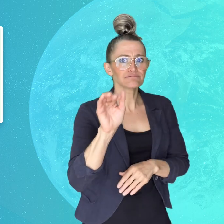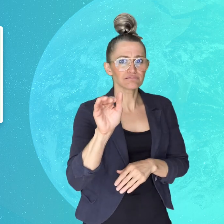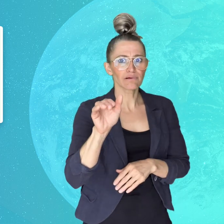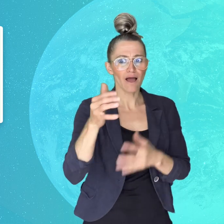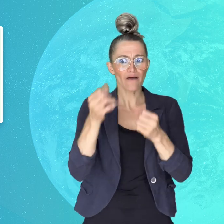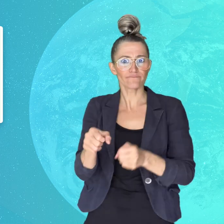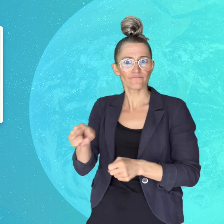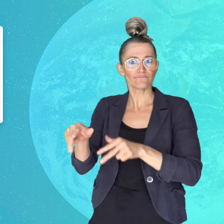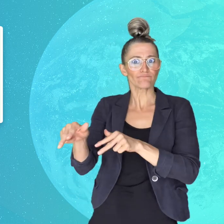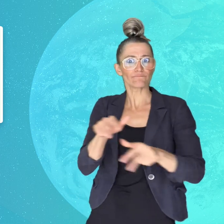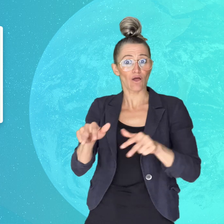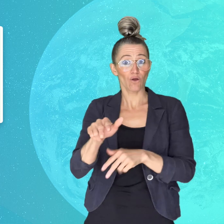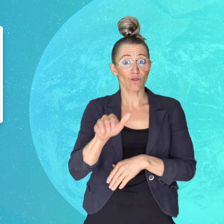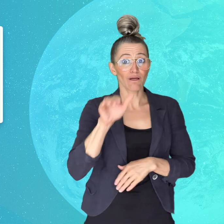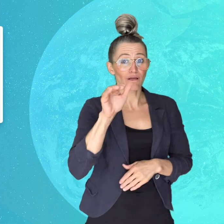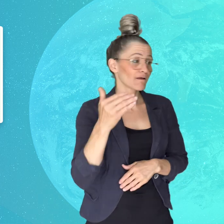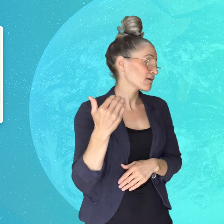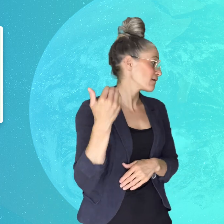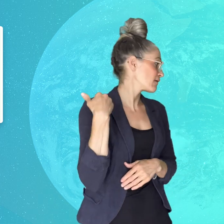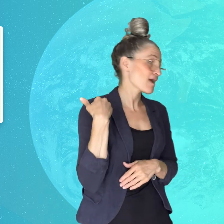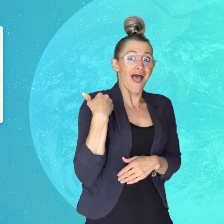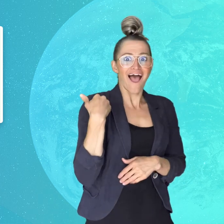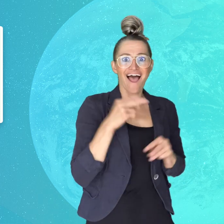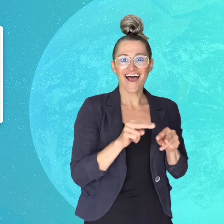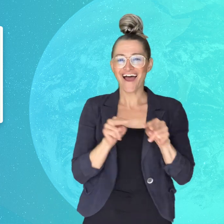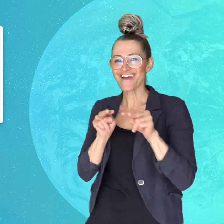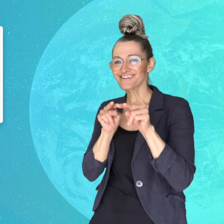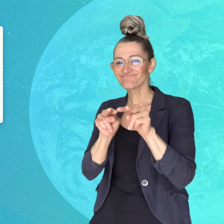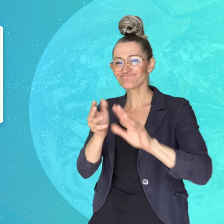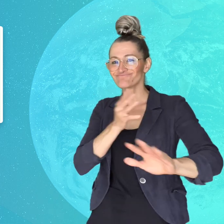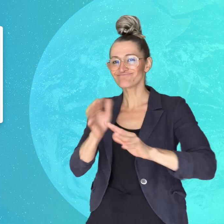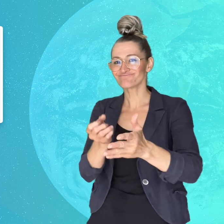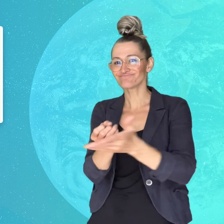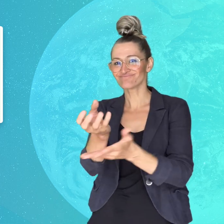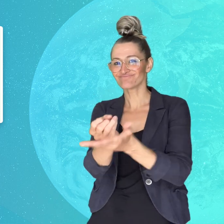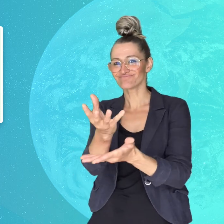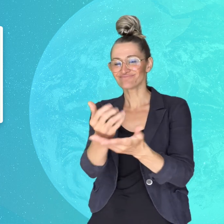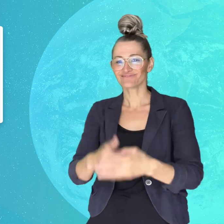so that you'll never miss a video!